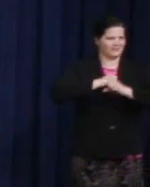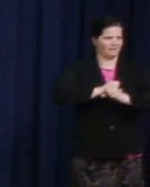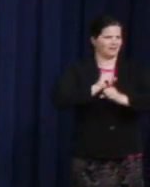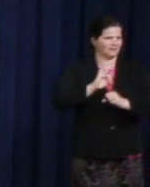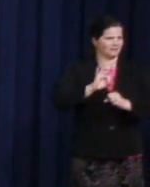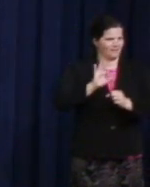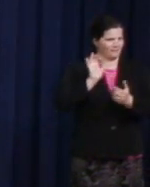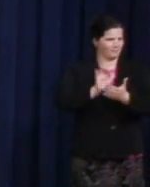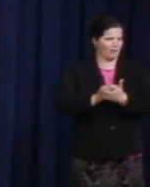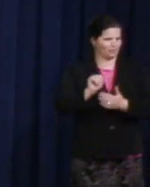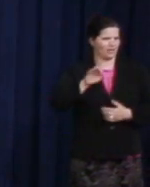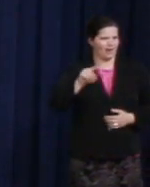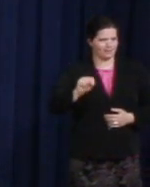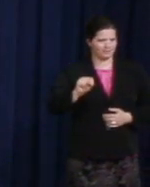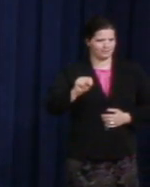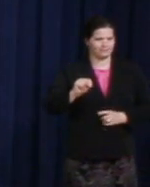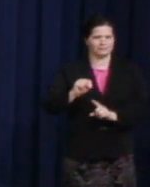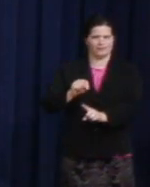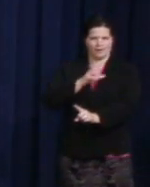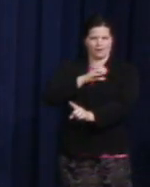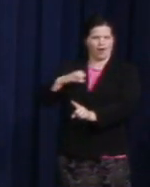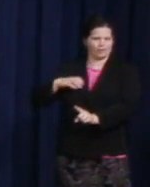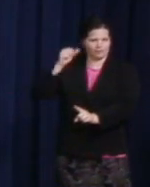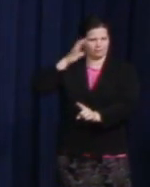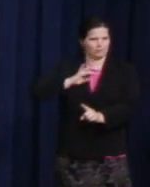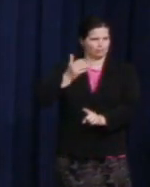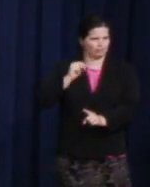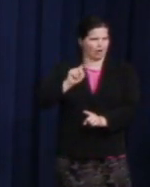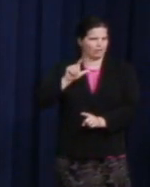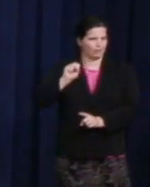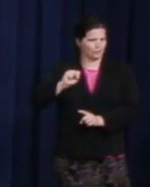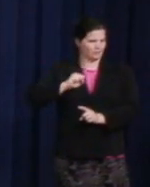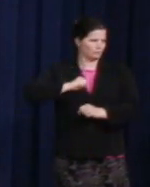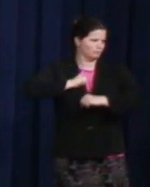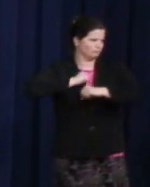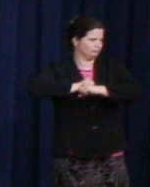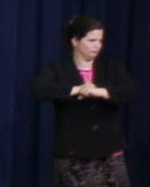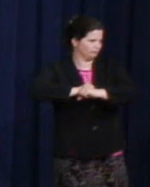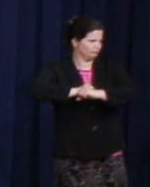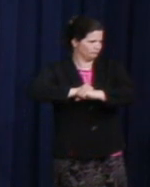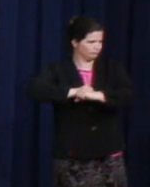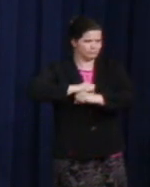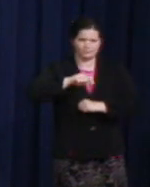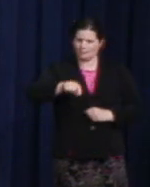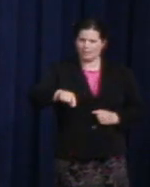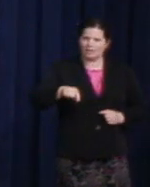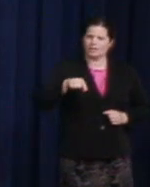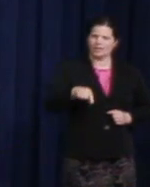Seventeen years before the Supreme Court weighed in, Congressman Lewis called DOMA quote "a mean bill, cruel,